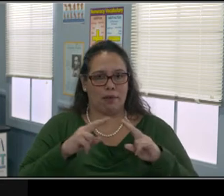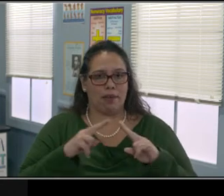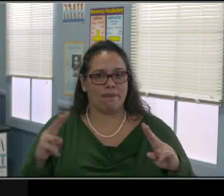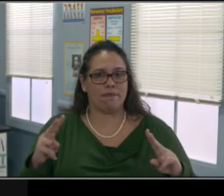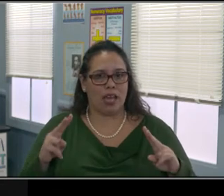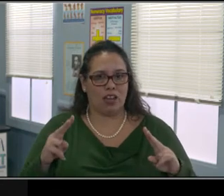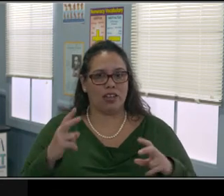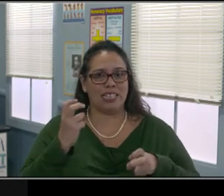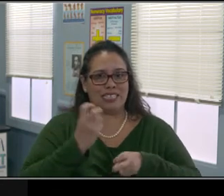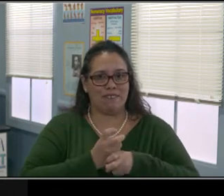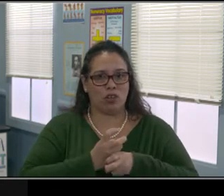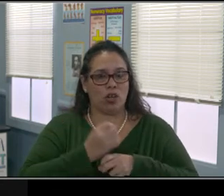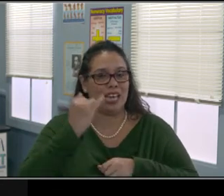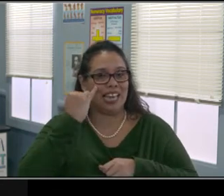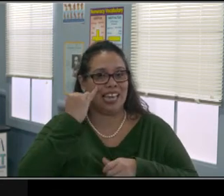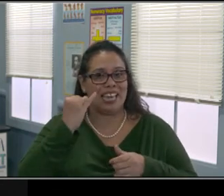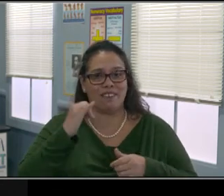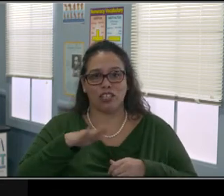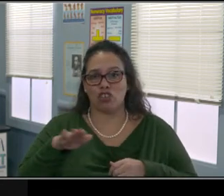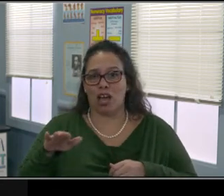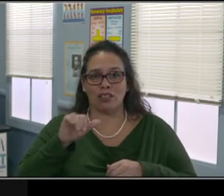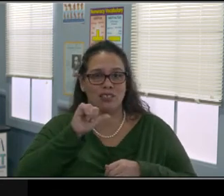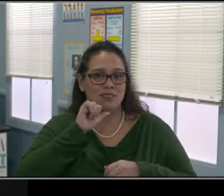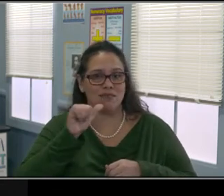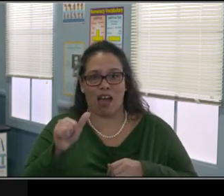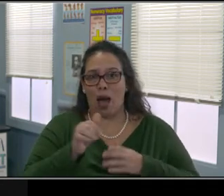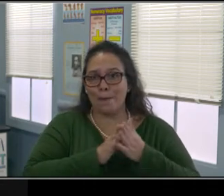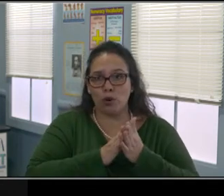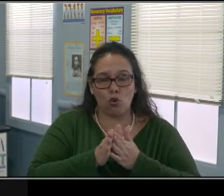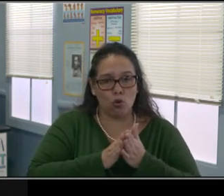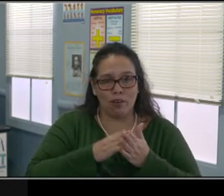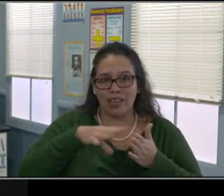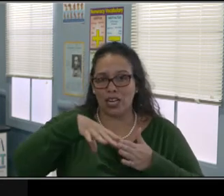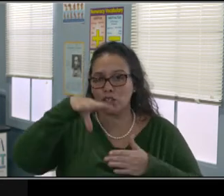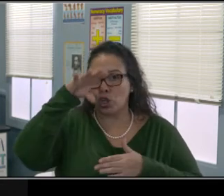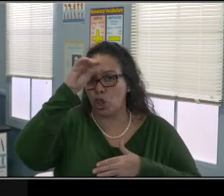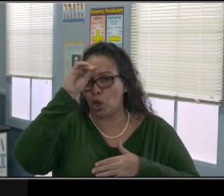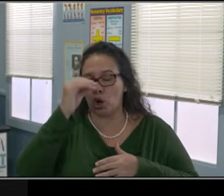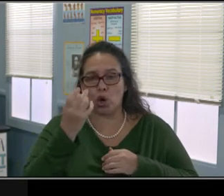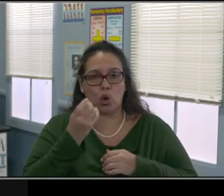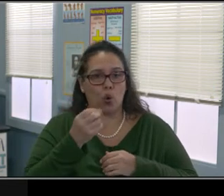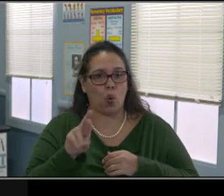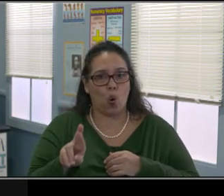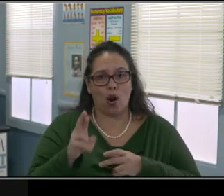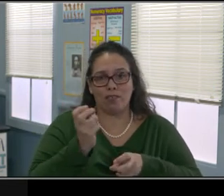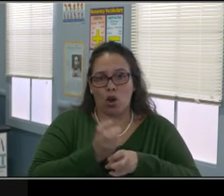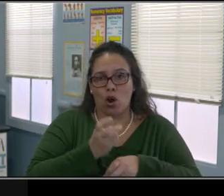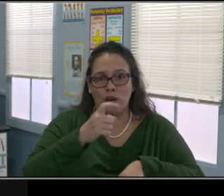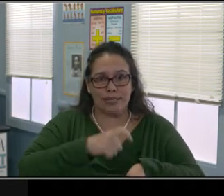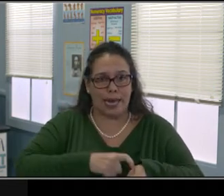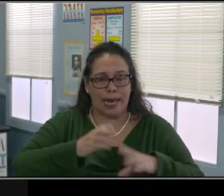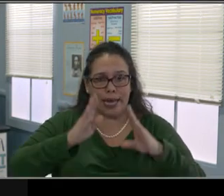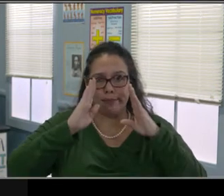to be in front of the screen and actually interact but also being considerate to all the teachers